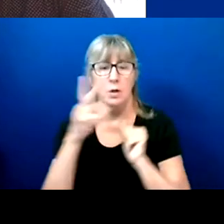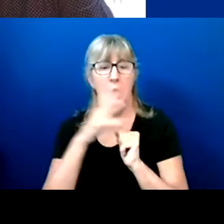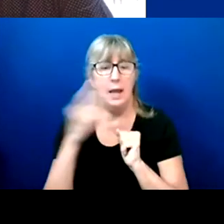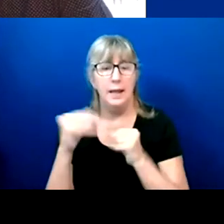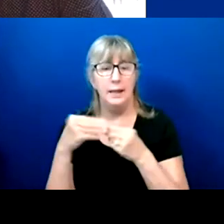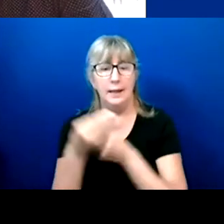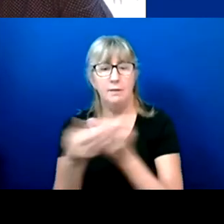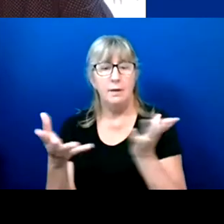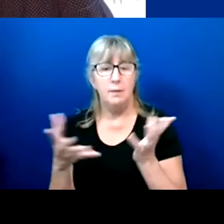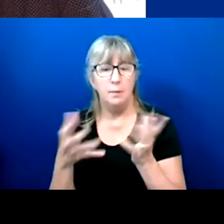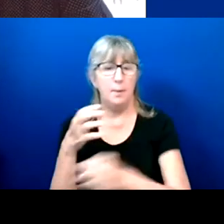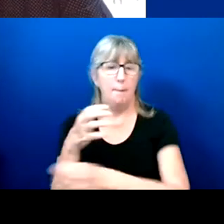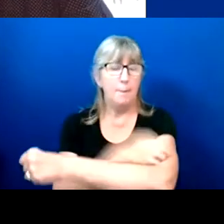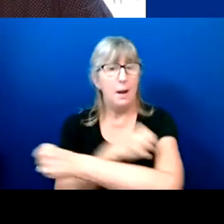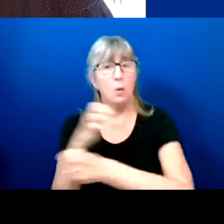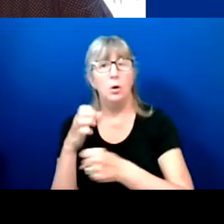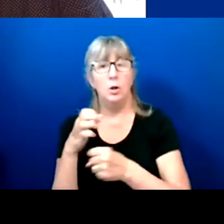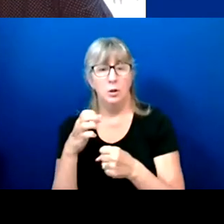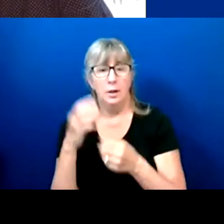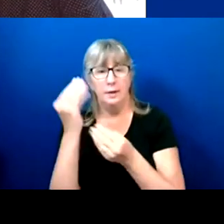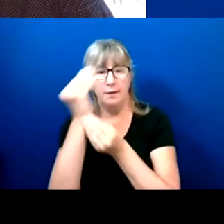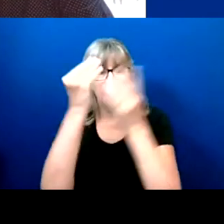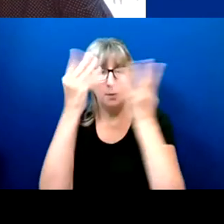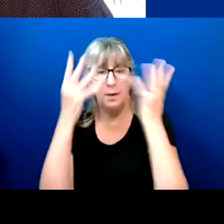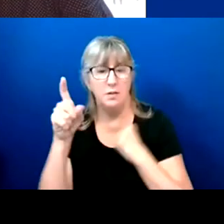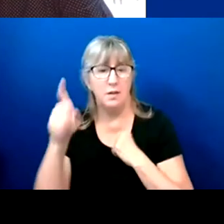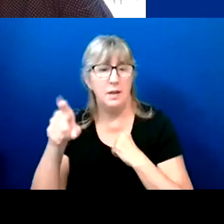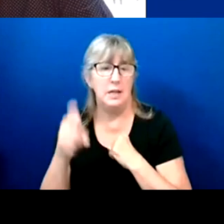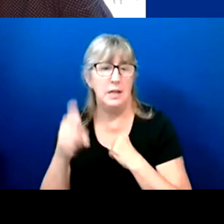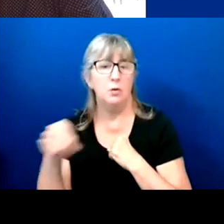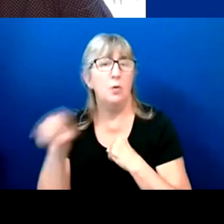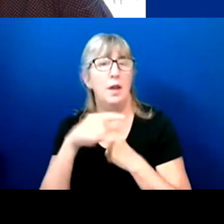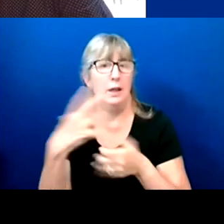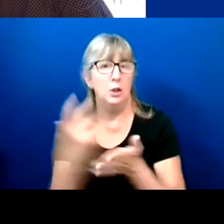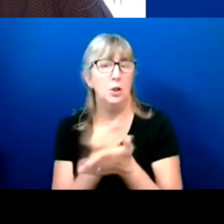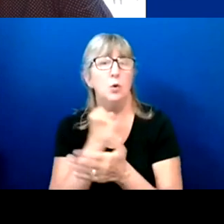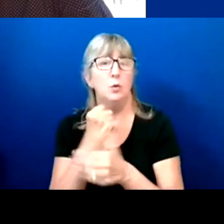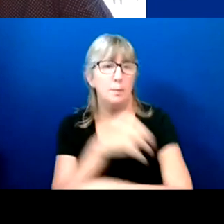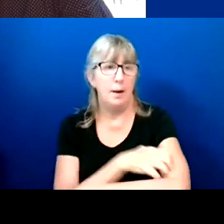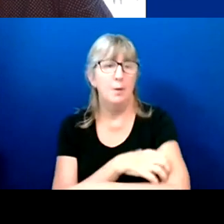and information they need so they can use the power. So we thank you for that.